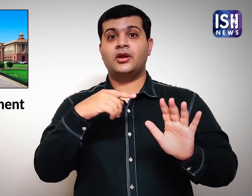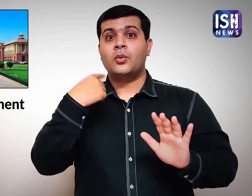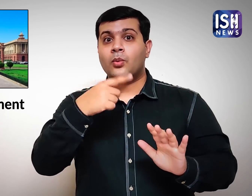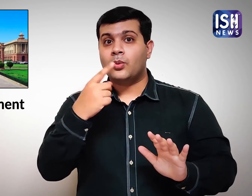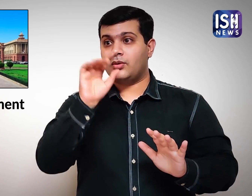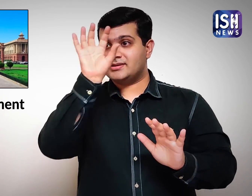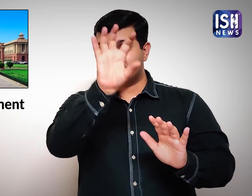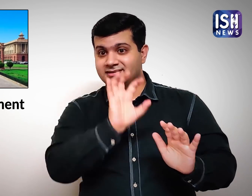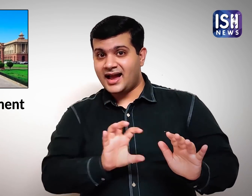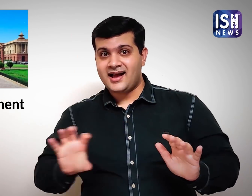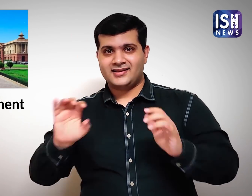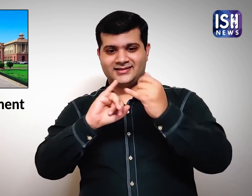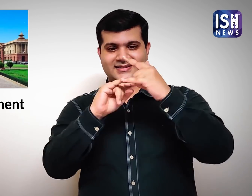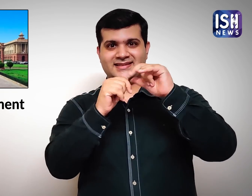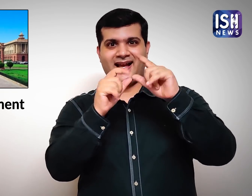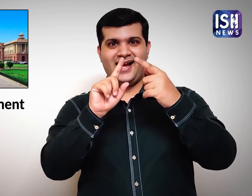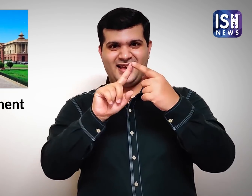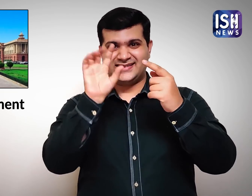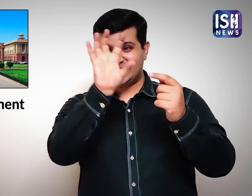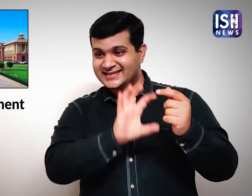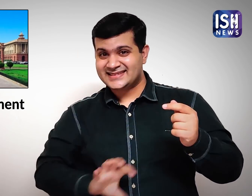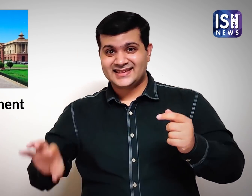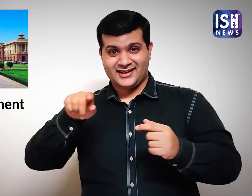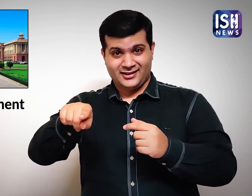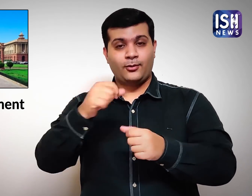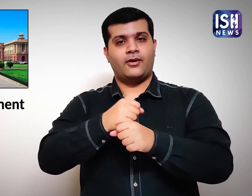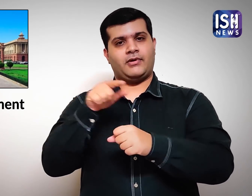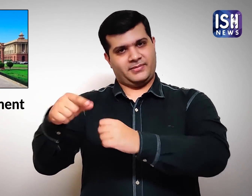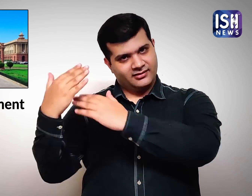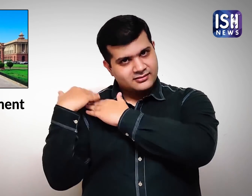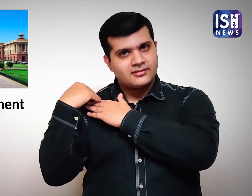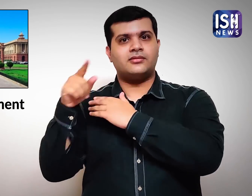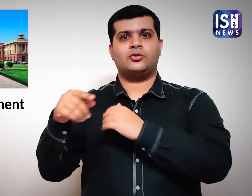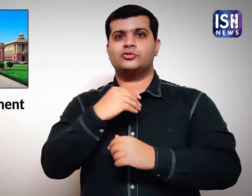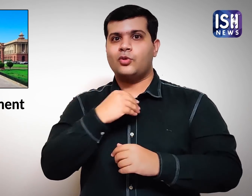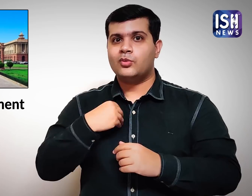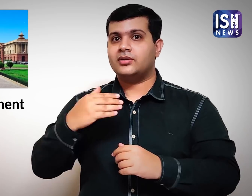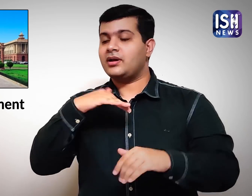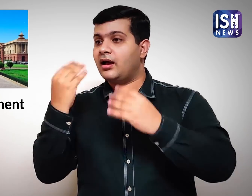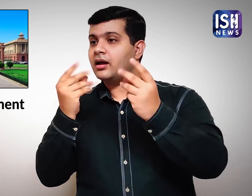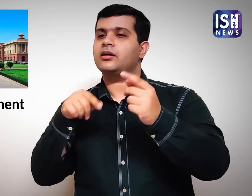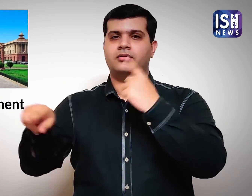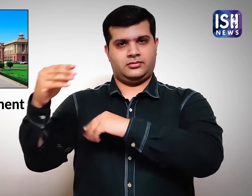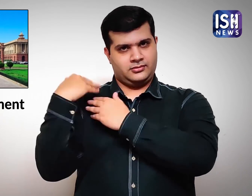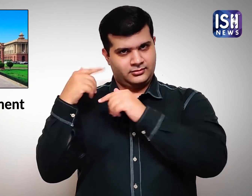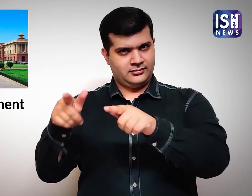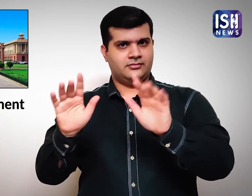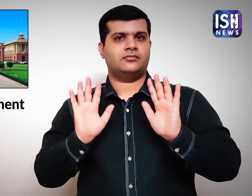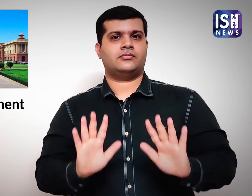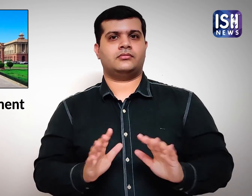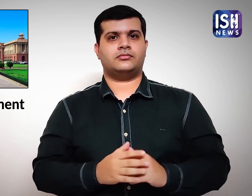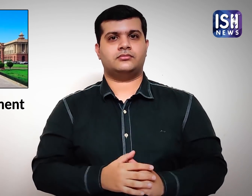as this is the state government’s responsibility.